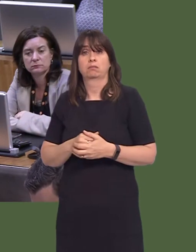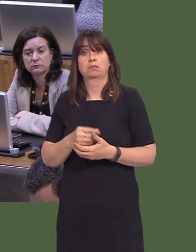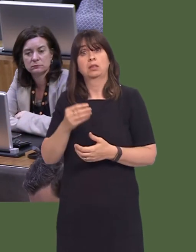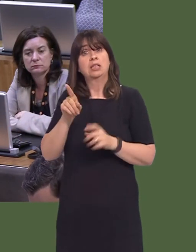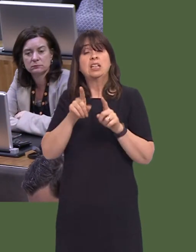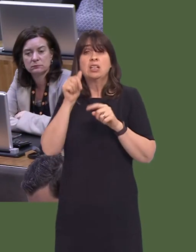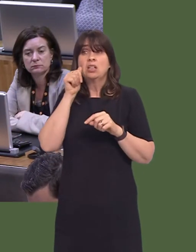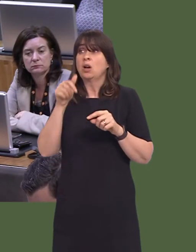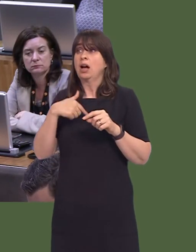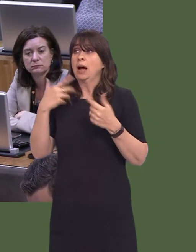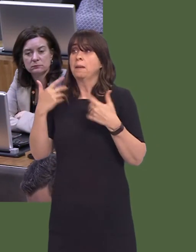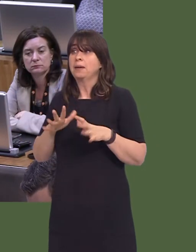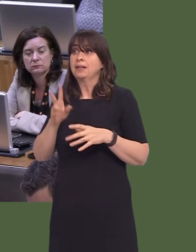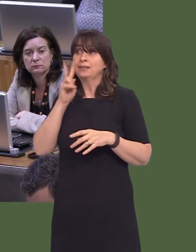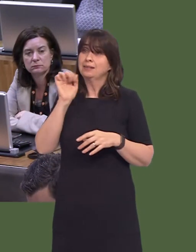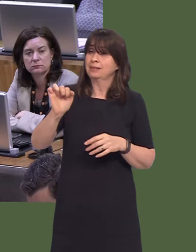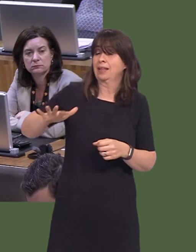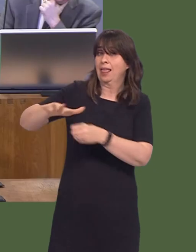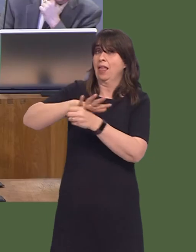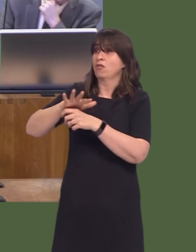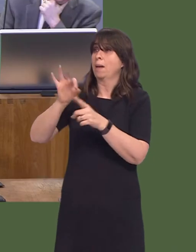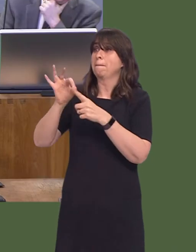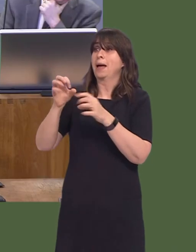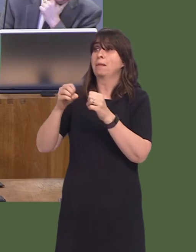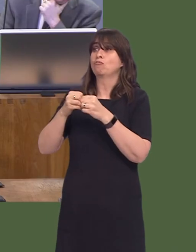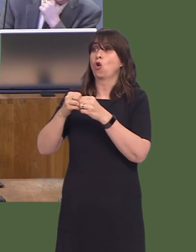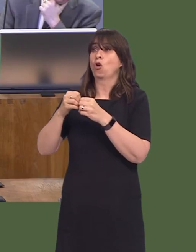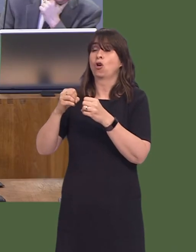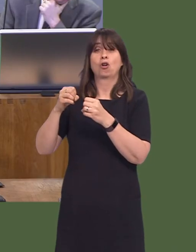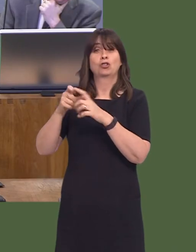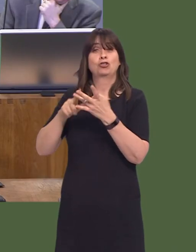Men's ShedsóI visited one in your constituency, in fact, in Pembroke Dockóthat have been